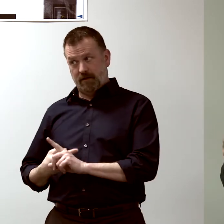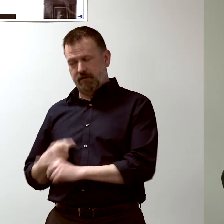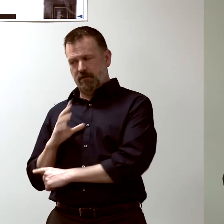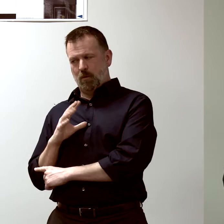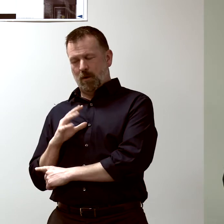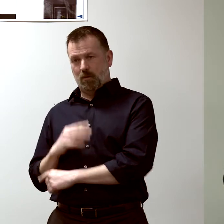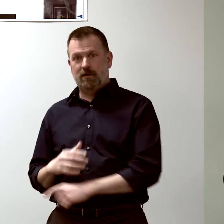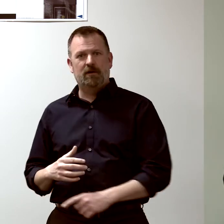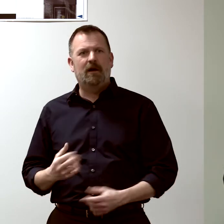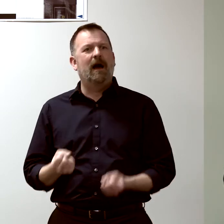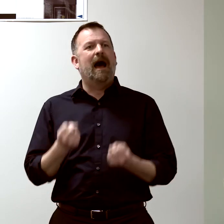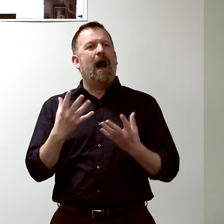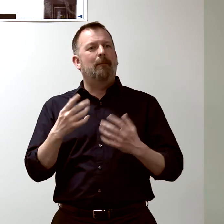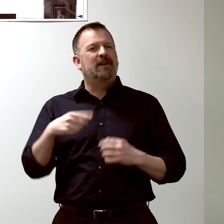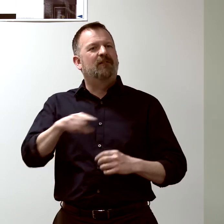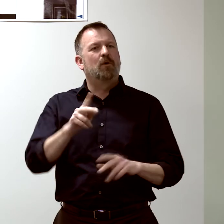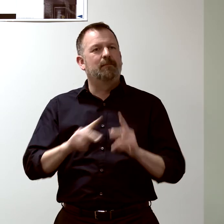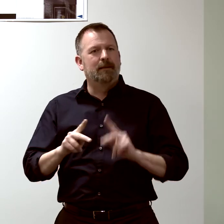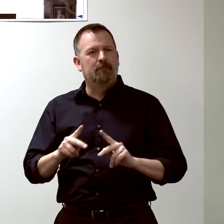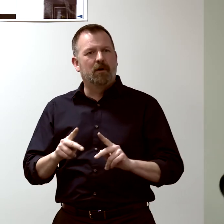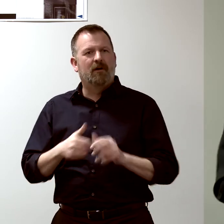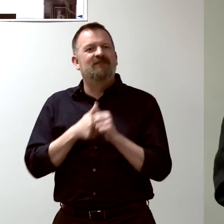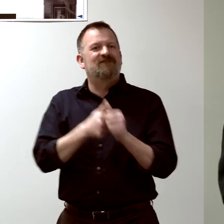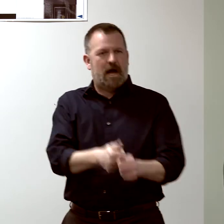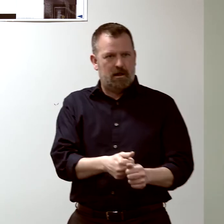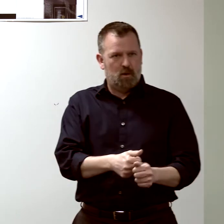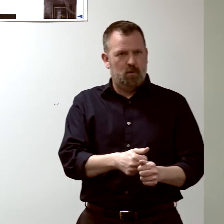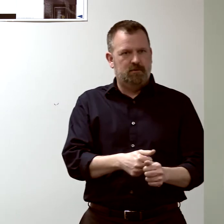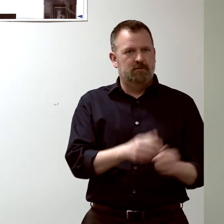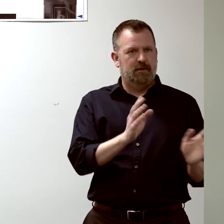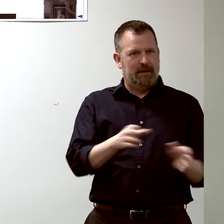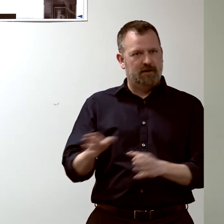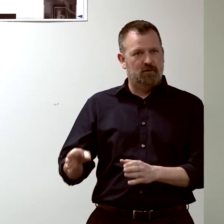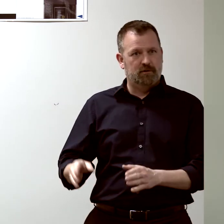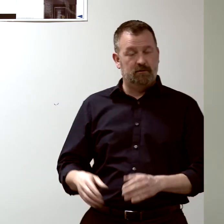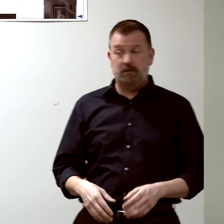over one month had that kind of pattern.